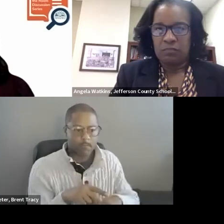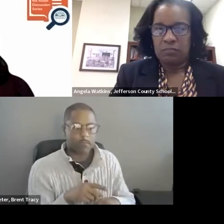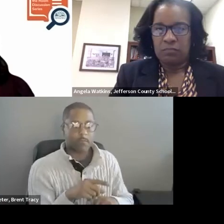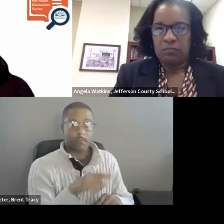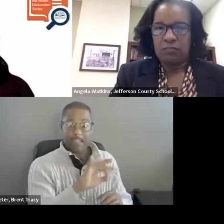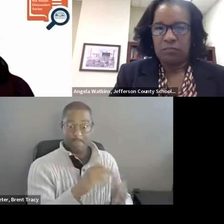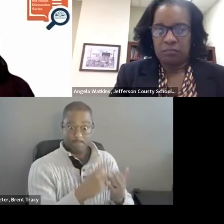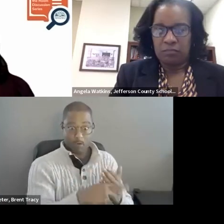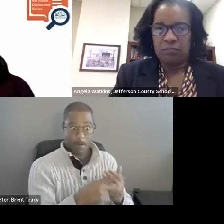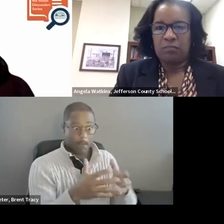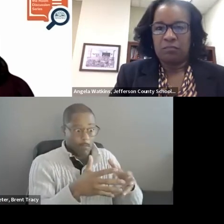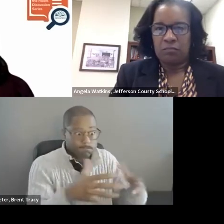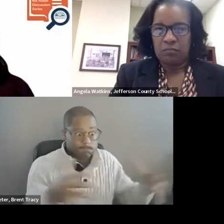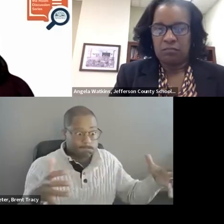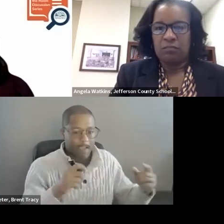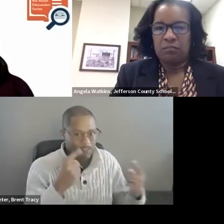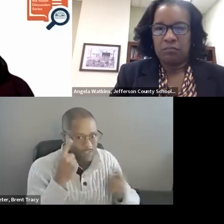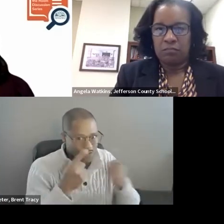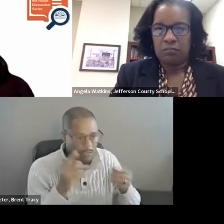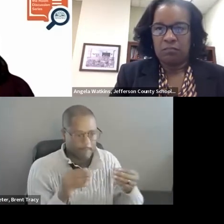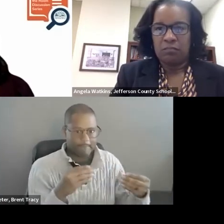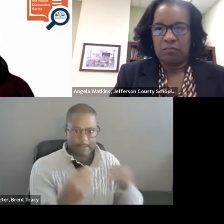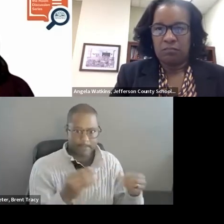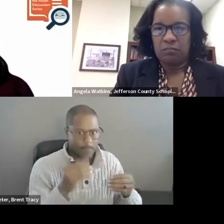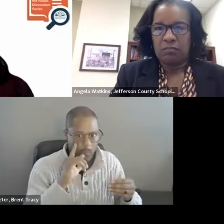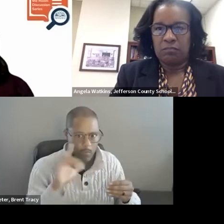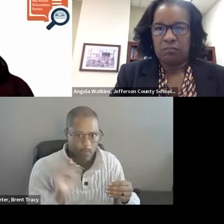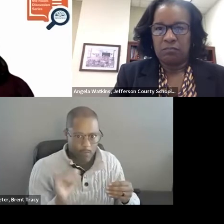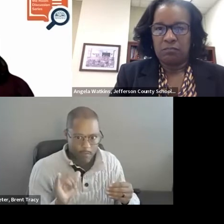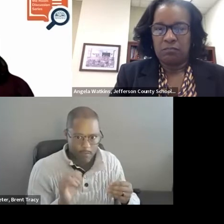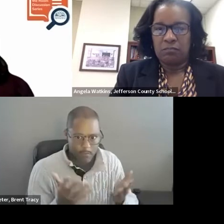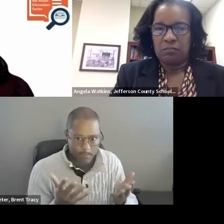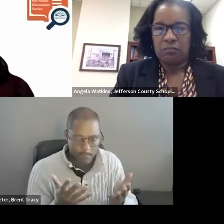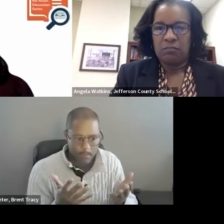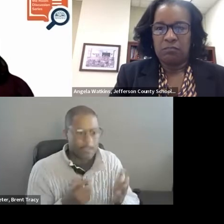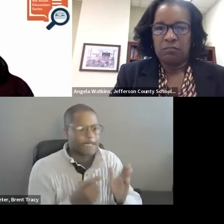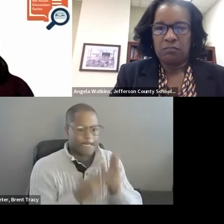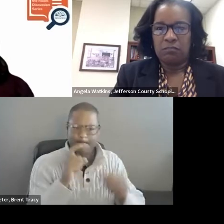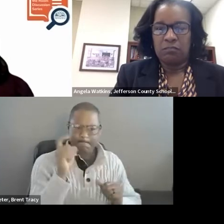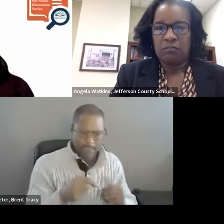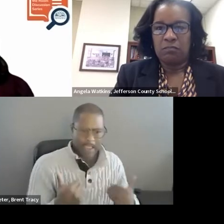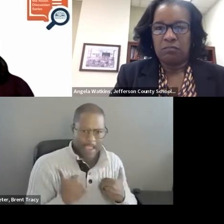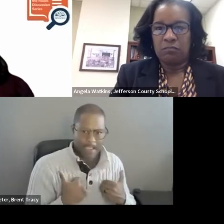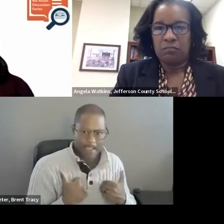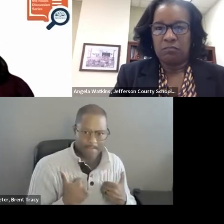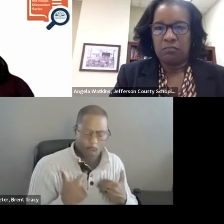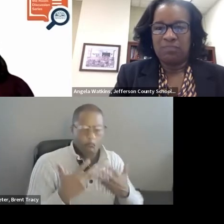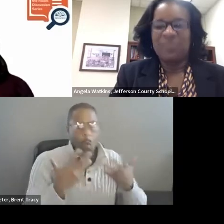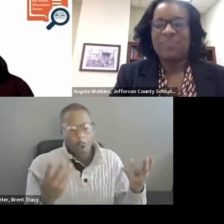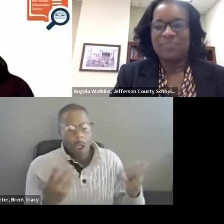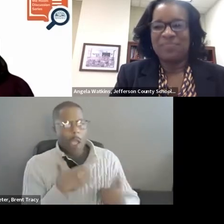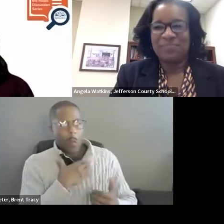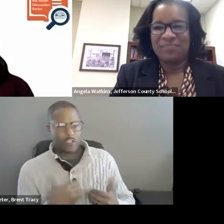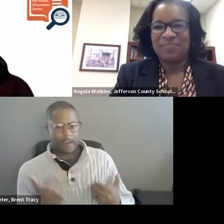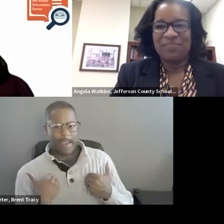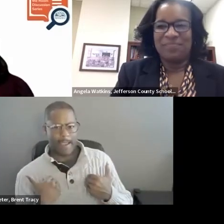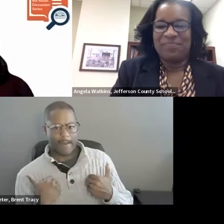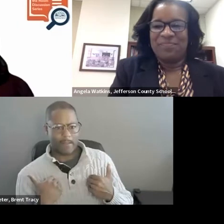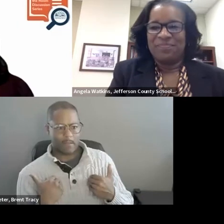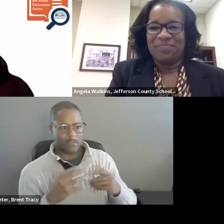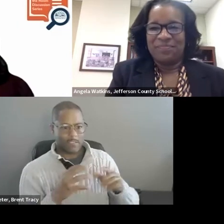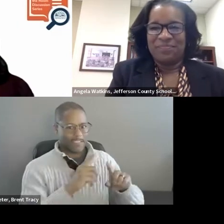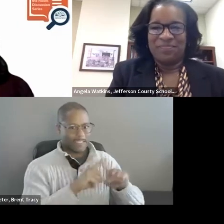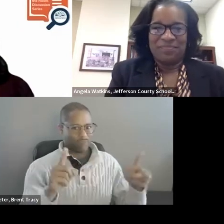and what is a must have versus a "nice to have" in terms of our coaching program features.